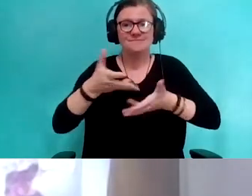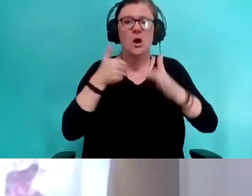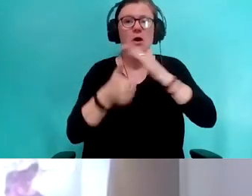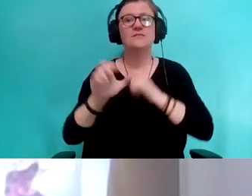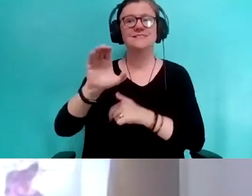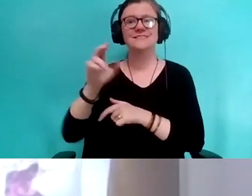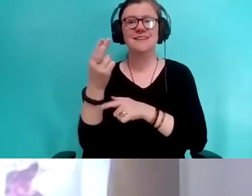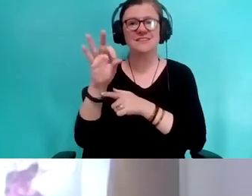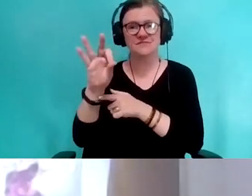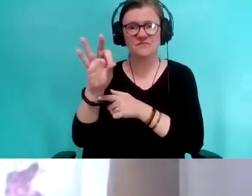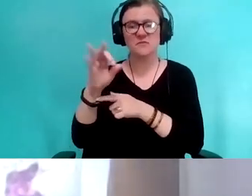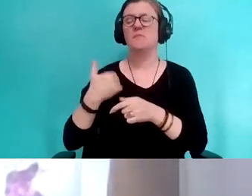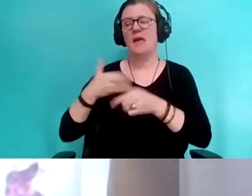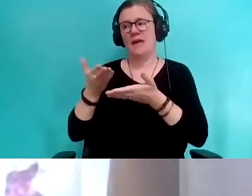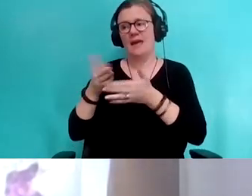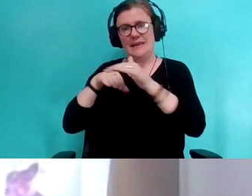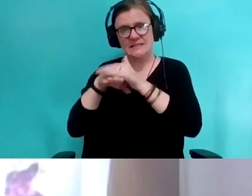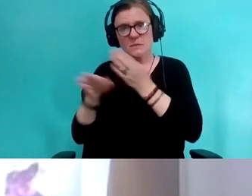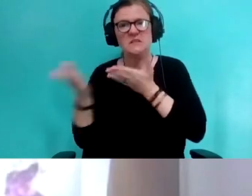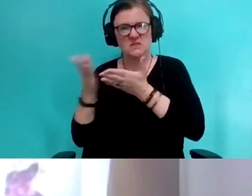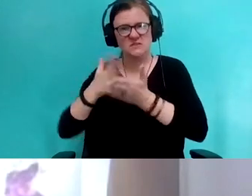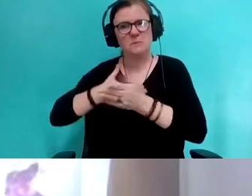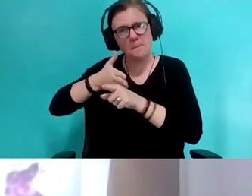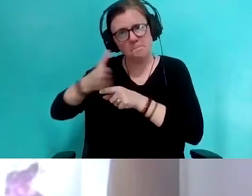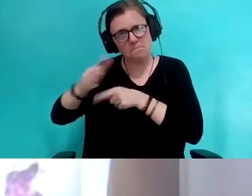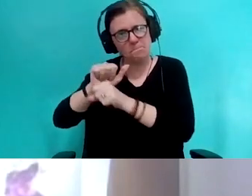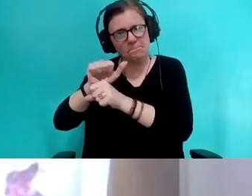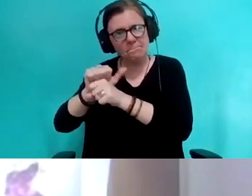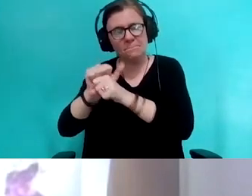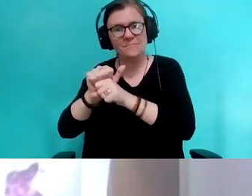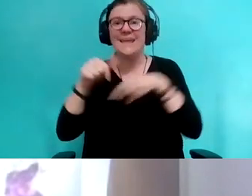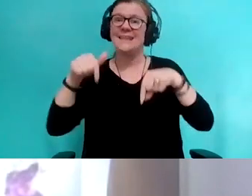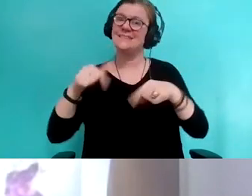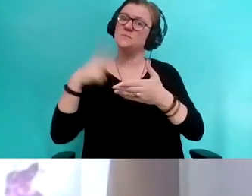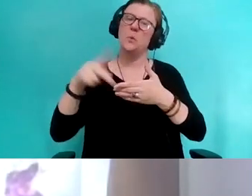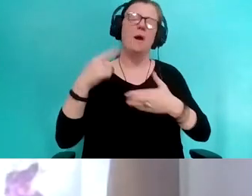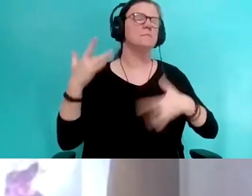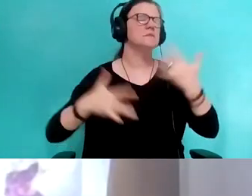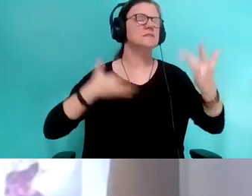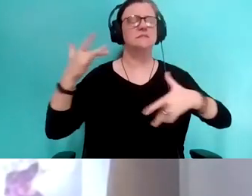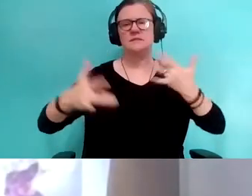I work in the accessibility services that we provide. So I'm very excited about this program and the work we do